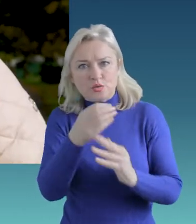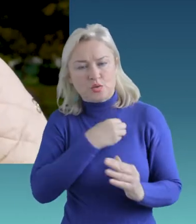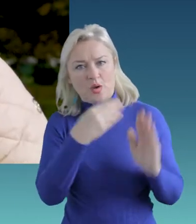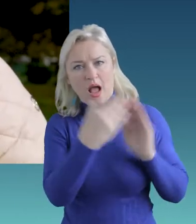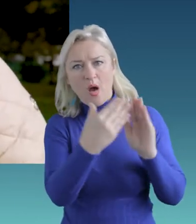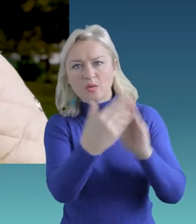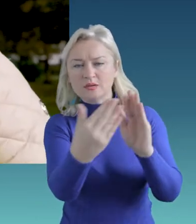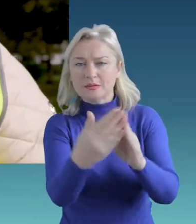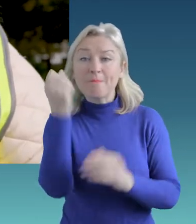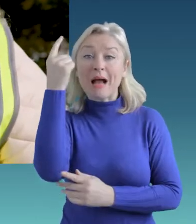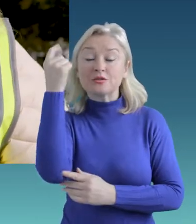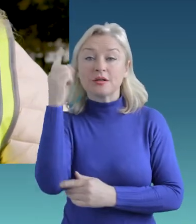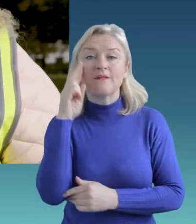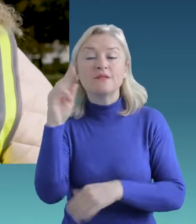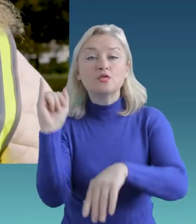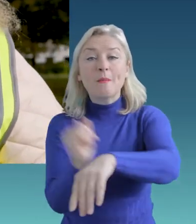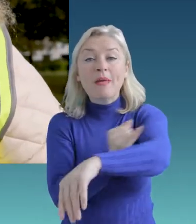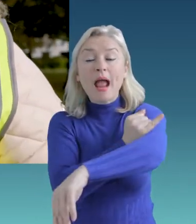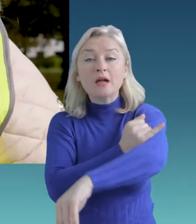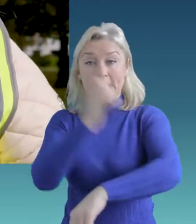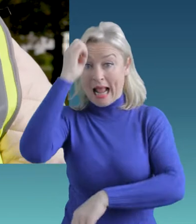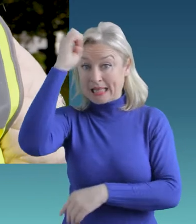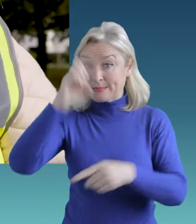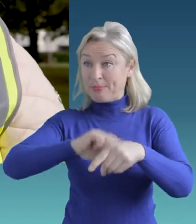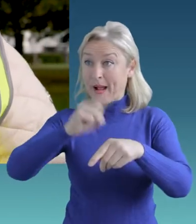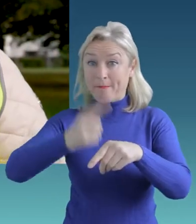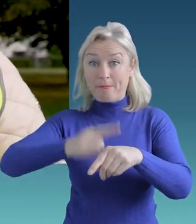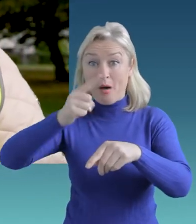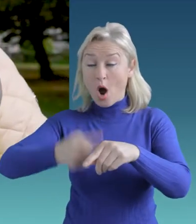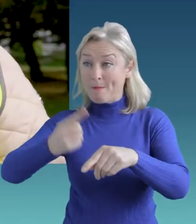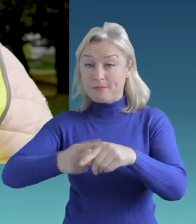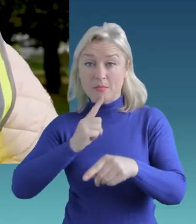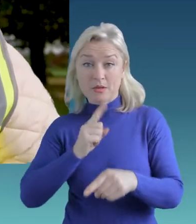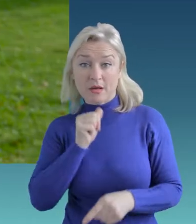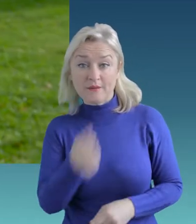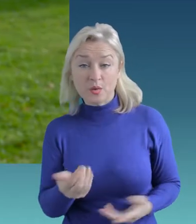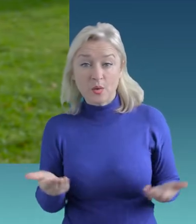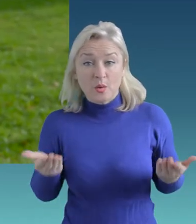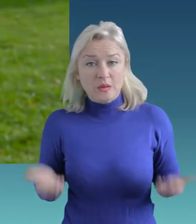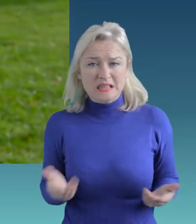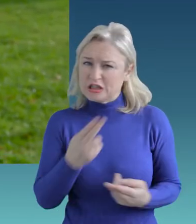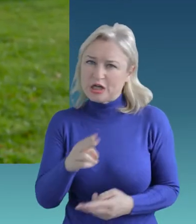Just imagine if someone is visually impaired and they’re expecting to find the bumps. That’s not good is it?